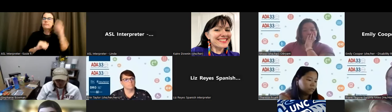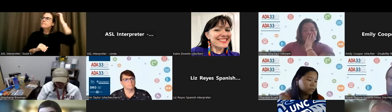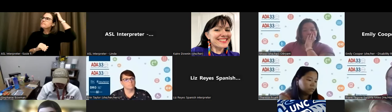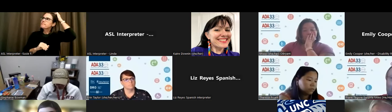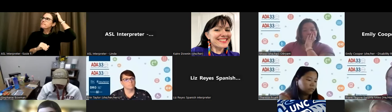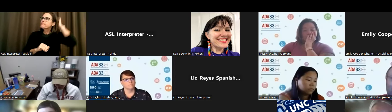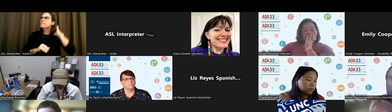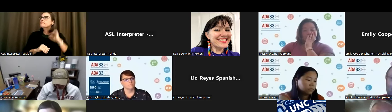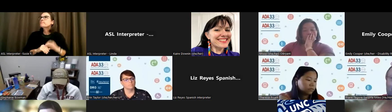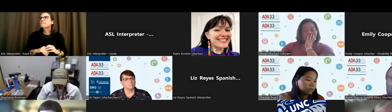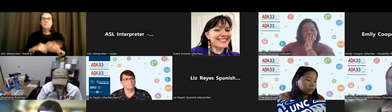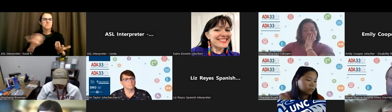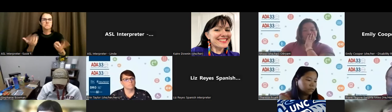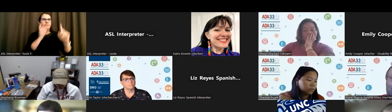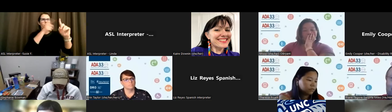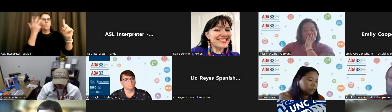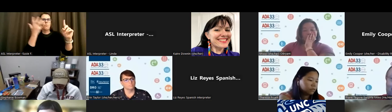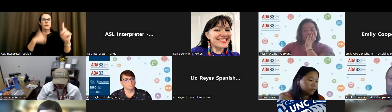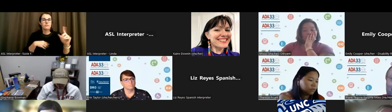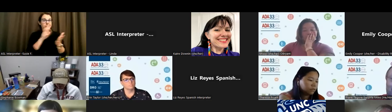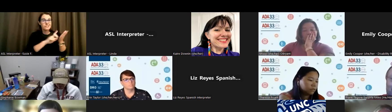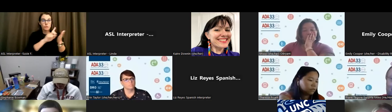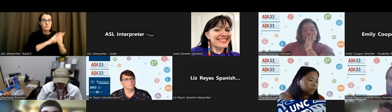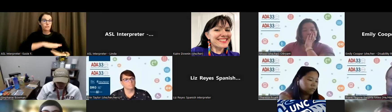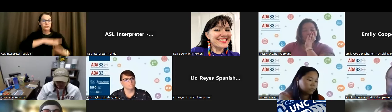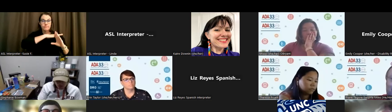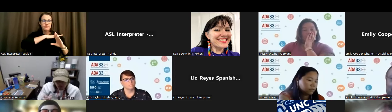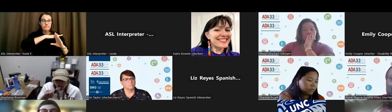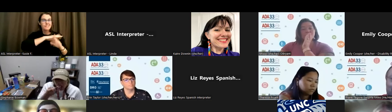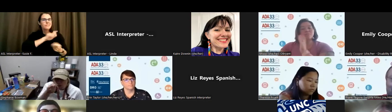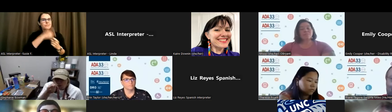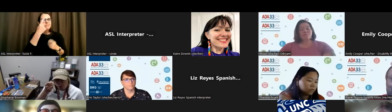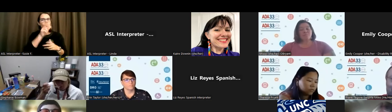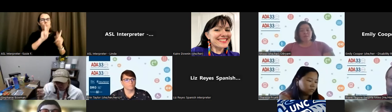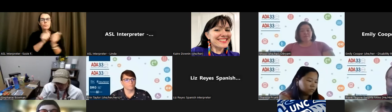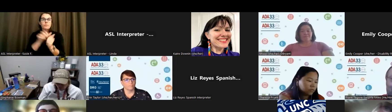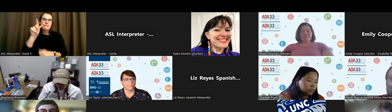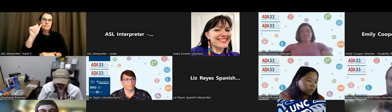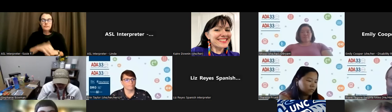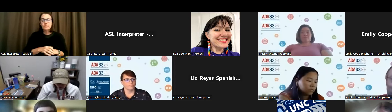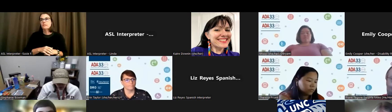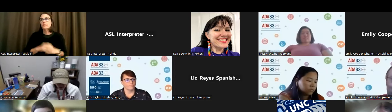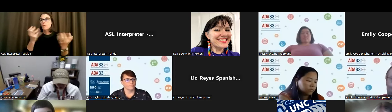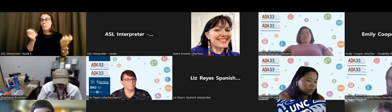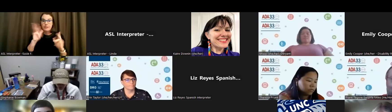Mission was to prohibit discrimination against people with disabilities. It it wanted people with disabilities to